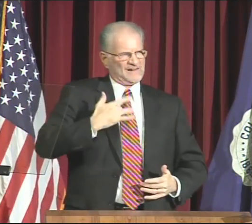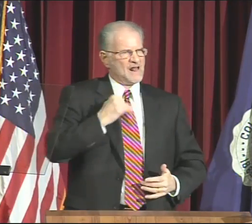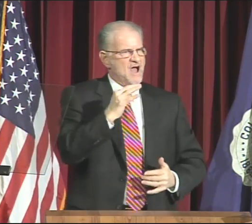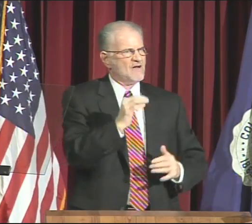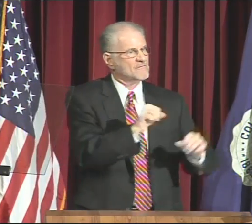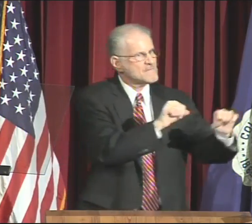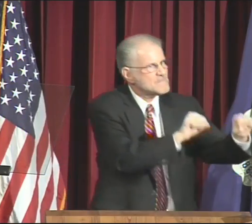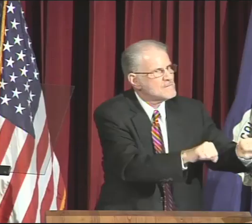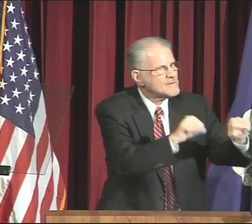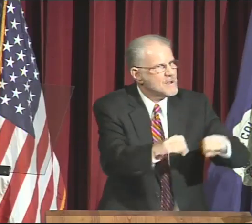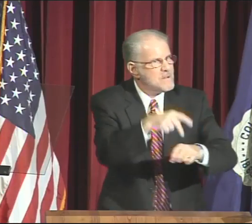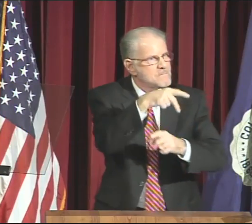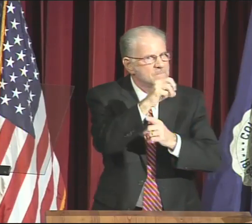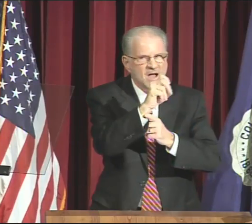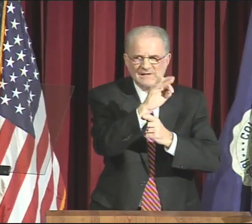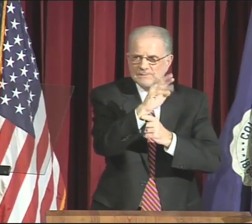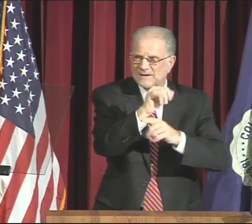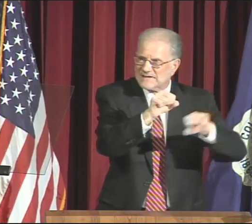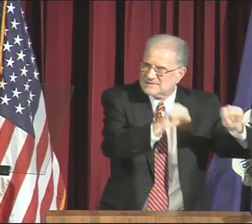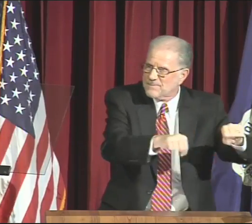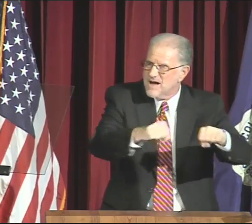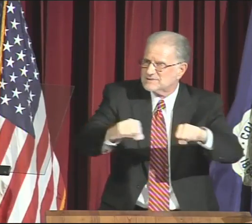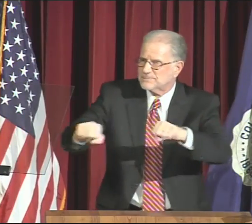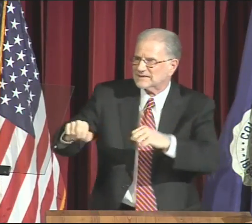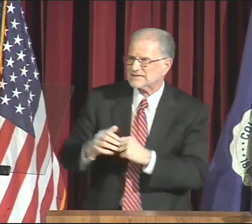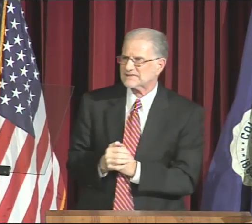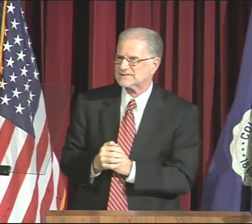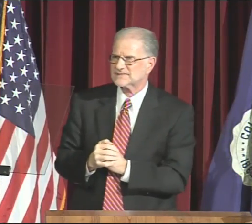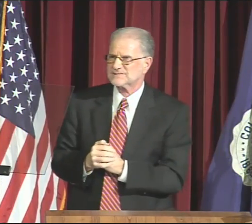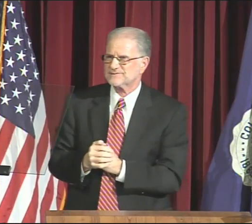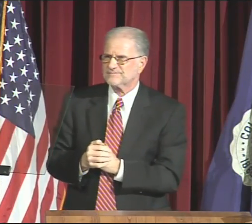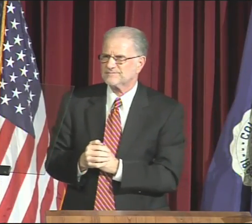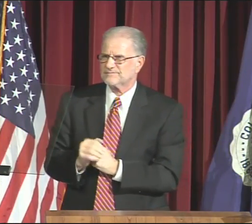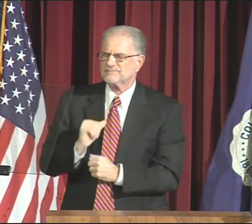I know what excites us is a feeling of possibilities.